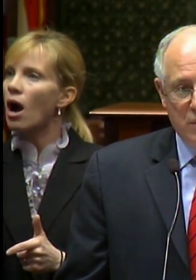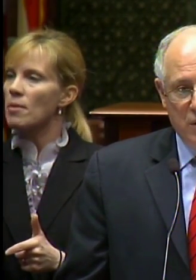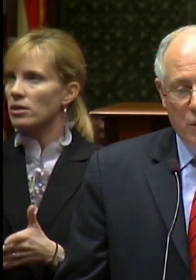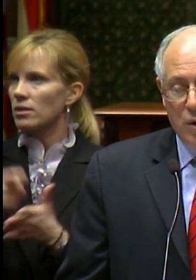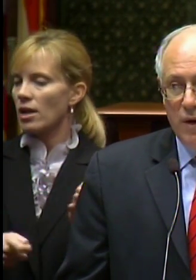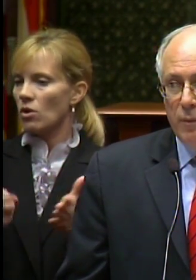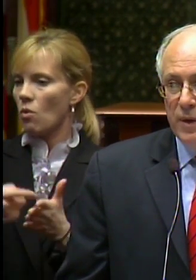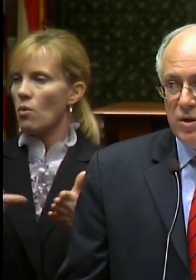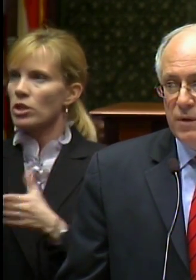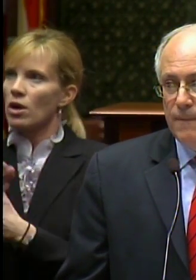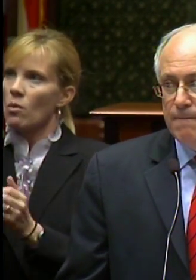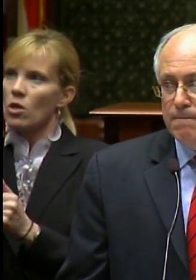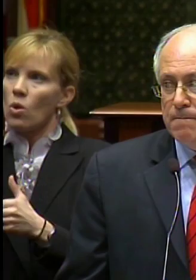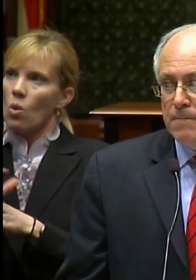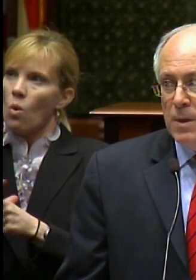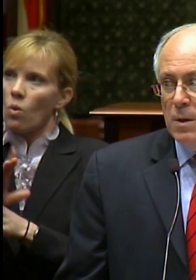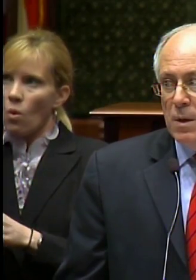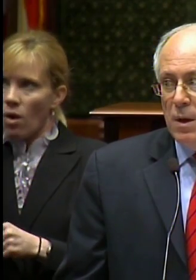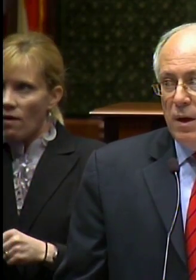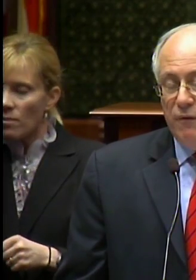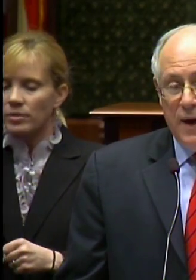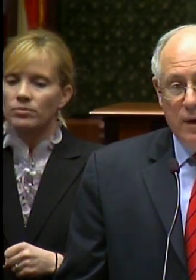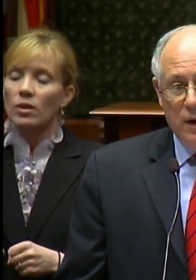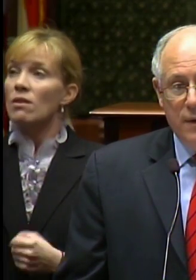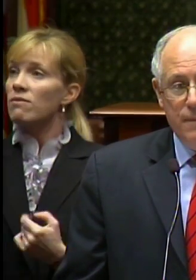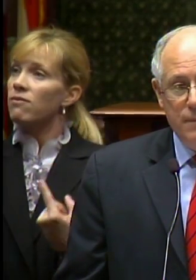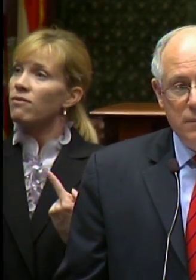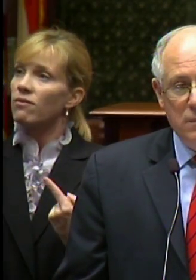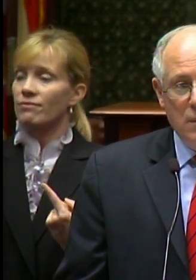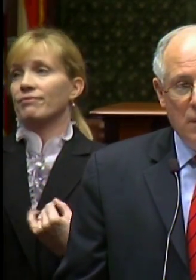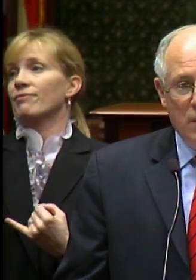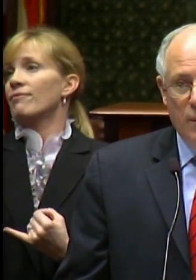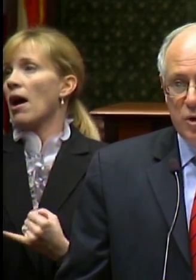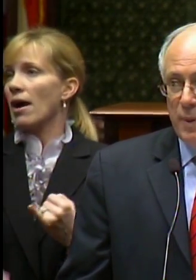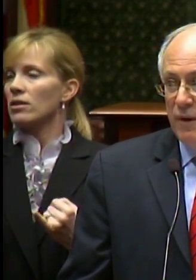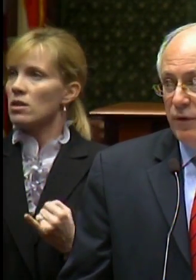with local governments. And finally – and this is the most painful